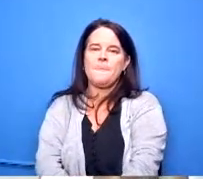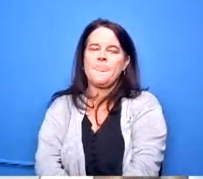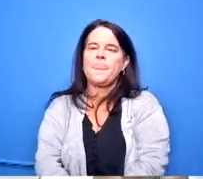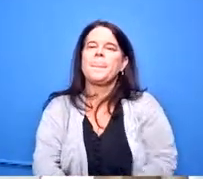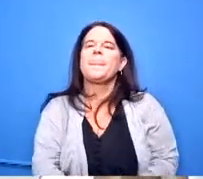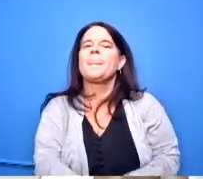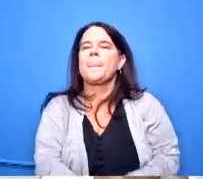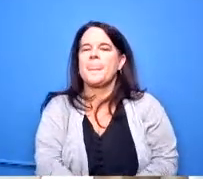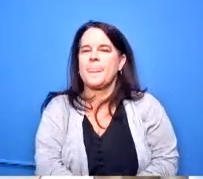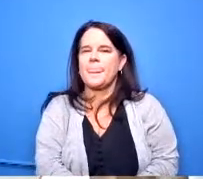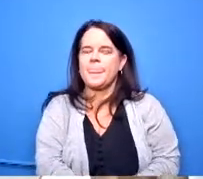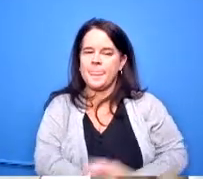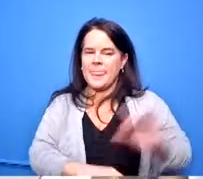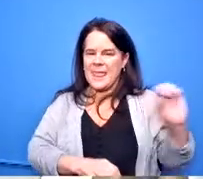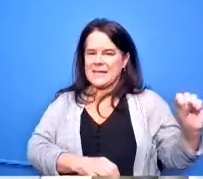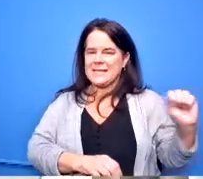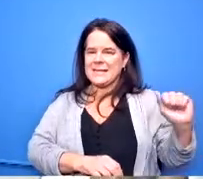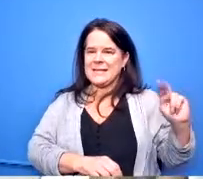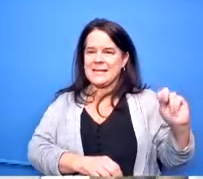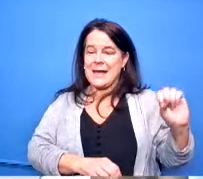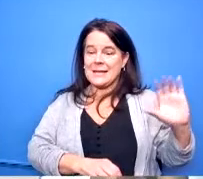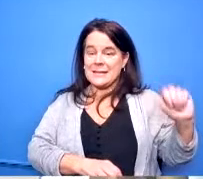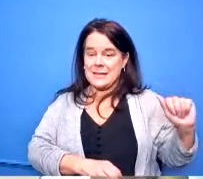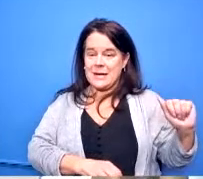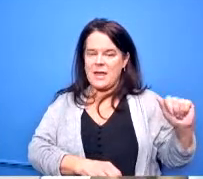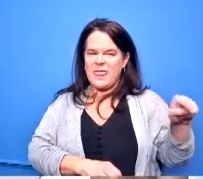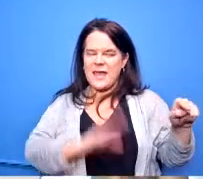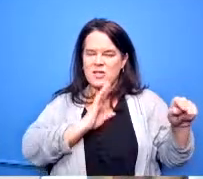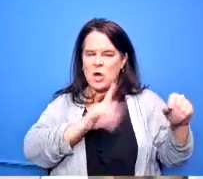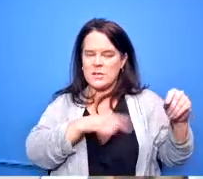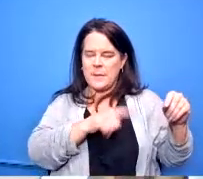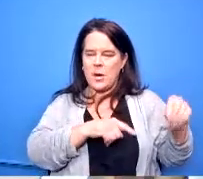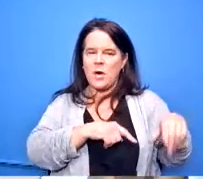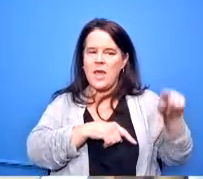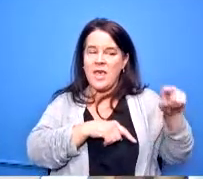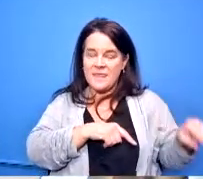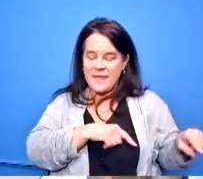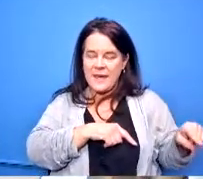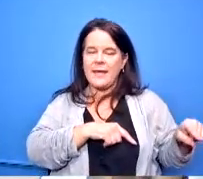skanska talked about in their proposal they actually committed to the percentage